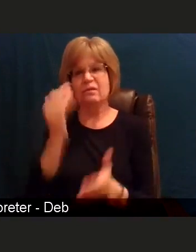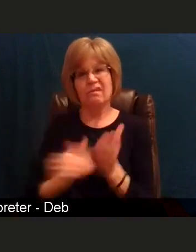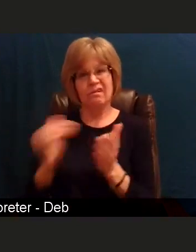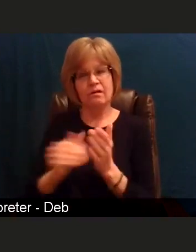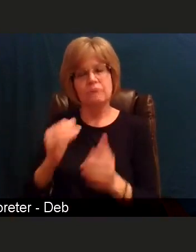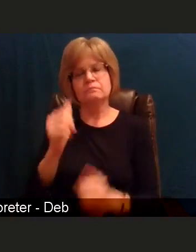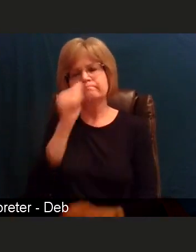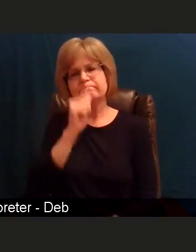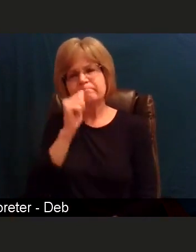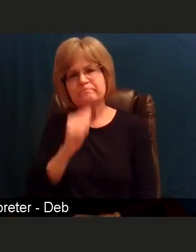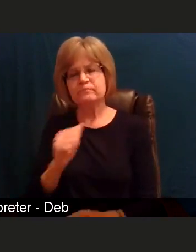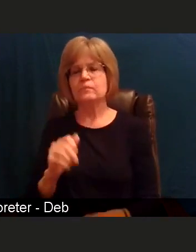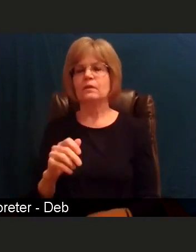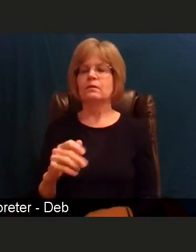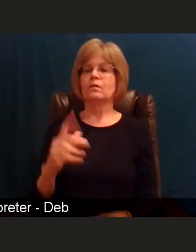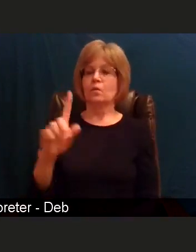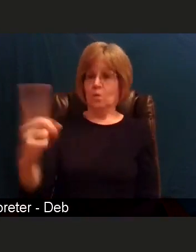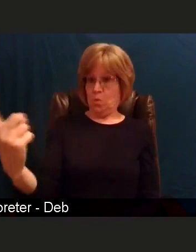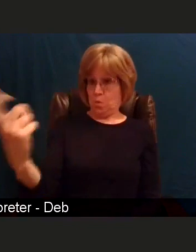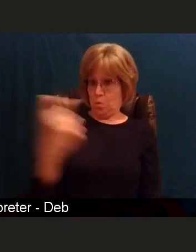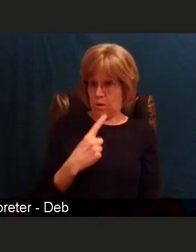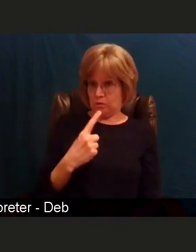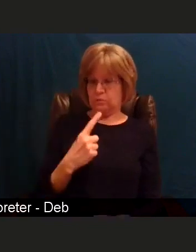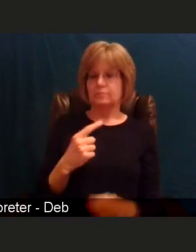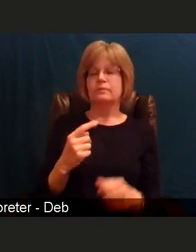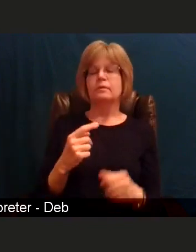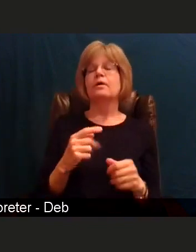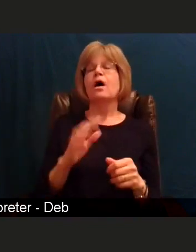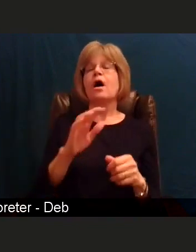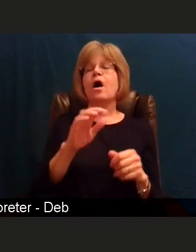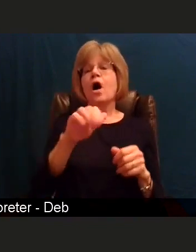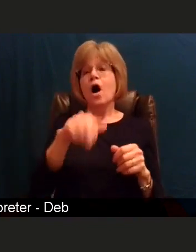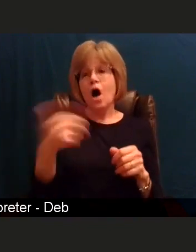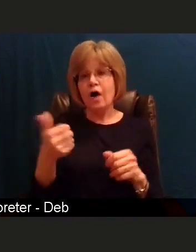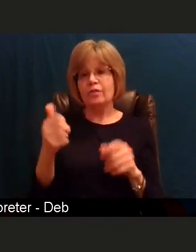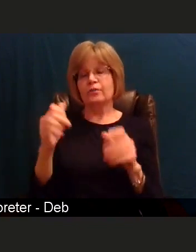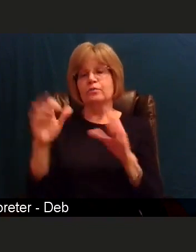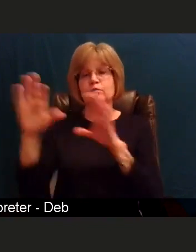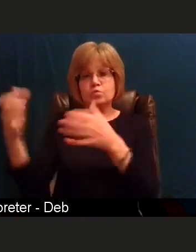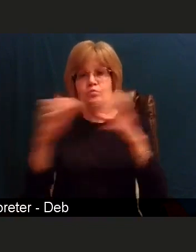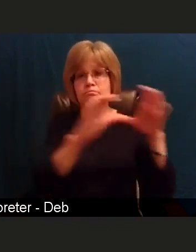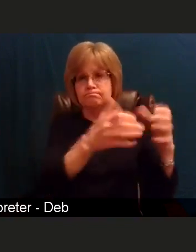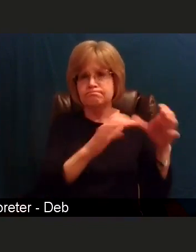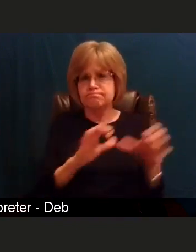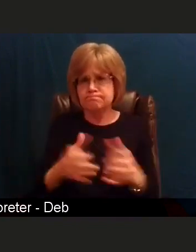to vaccinate everyone in other tiers? Well, our tier 1A plan right now,